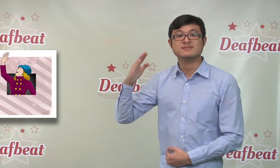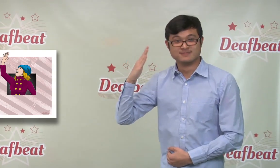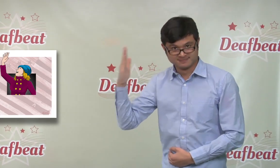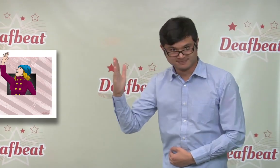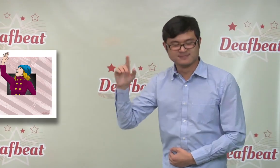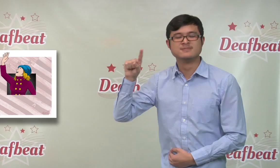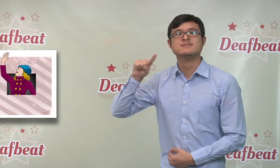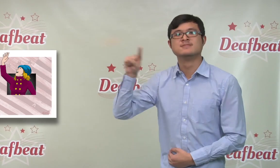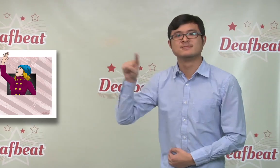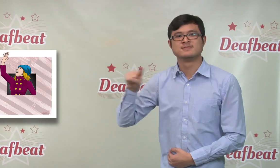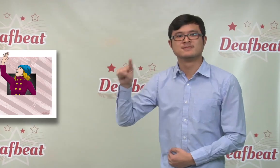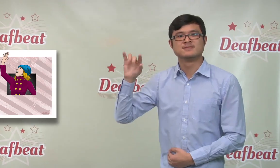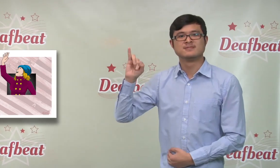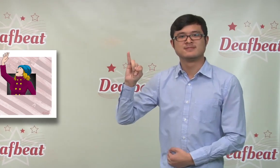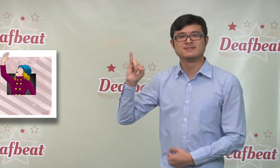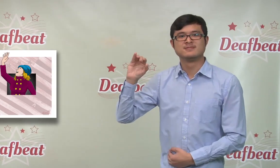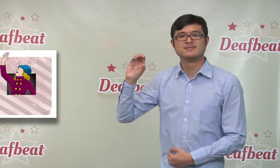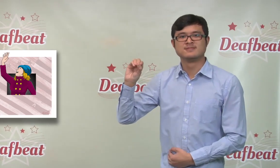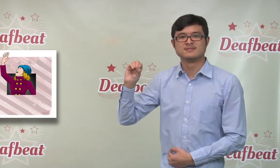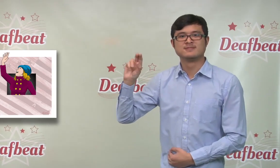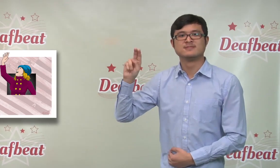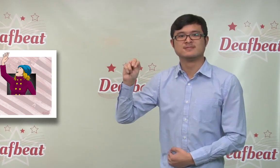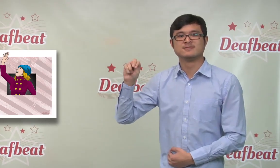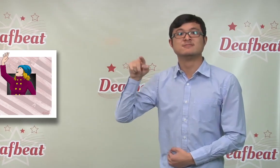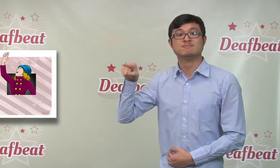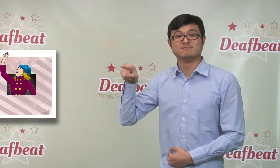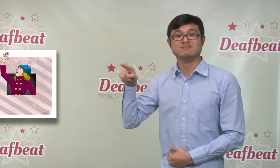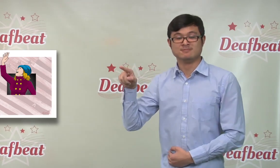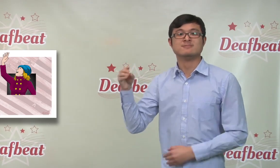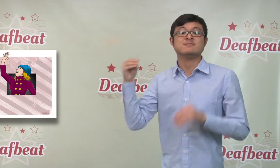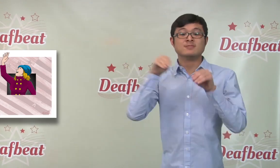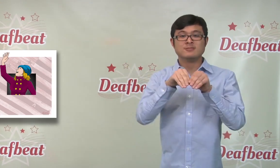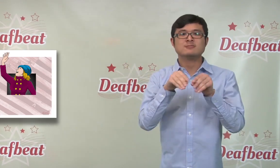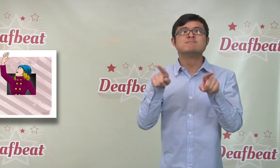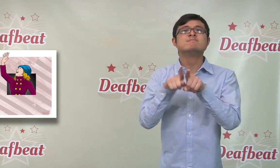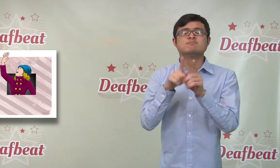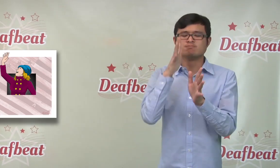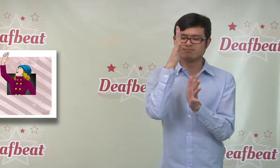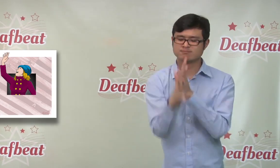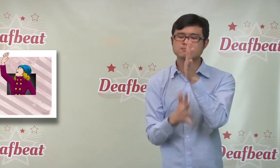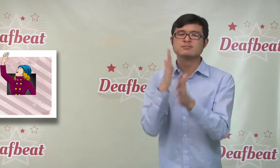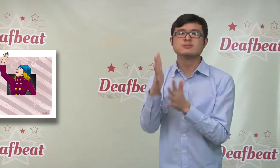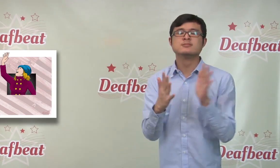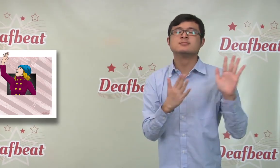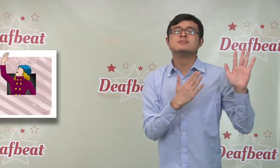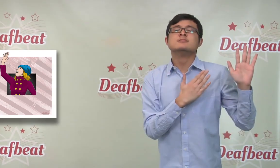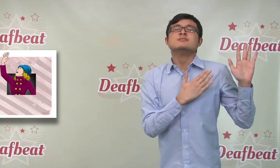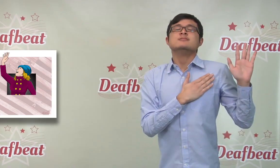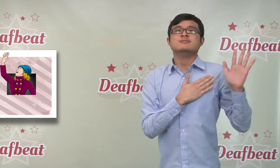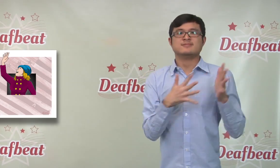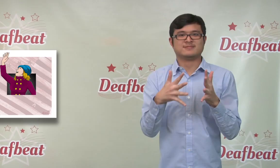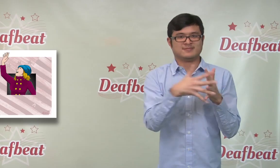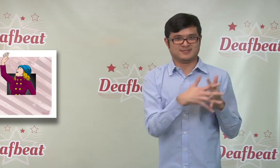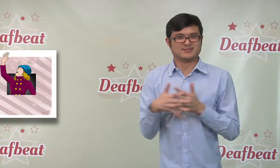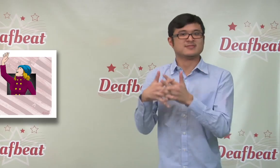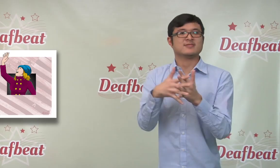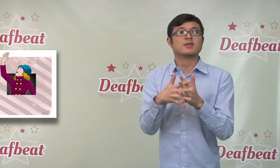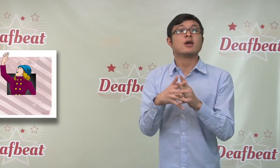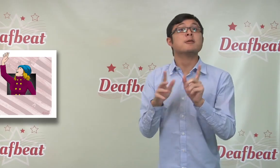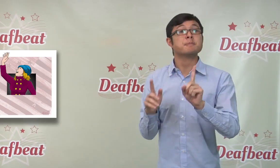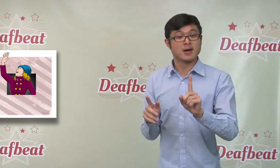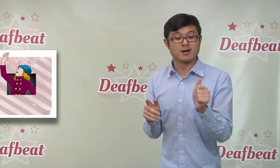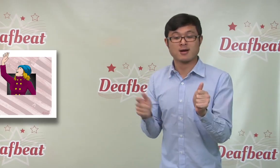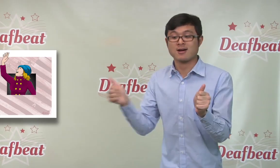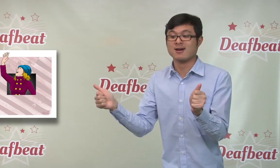National Anthem in American Sign Language with famous